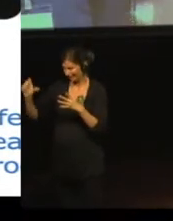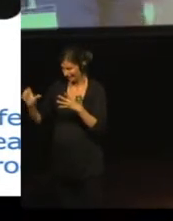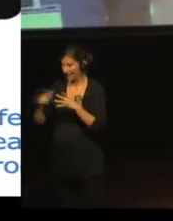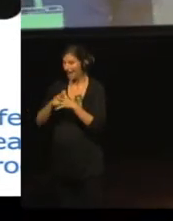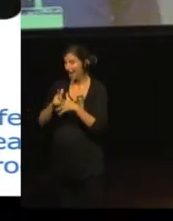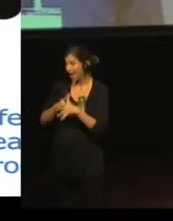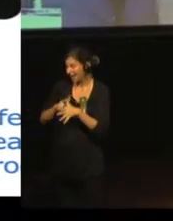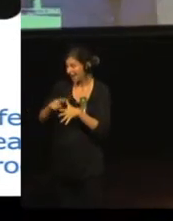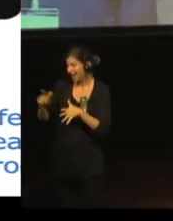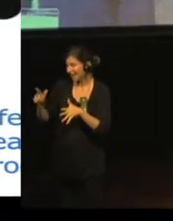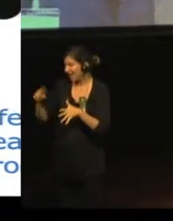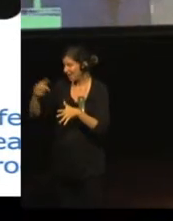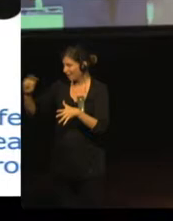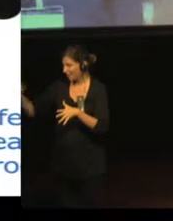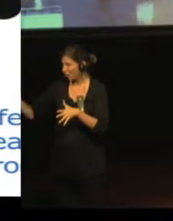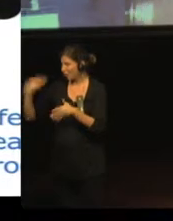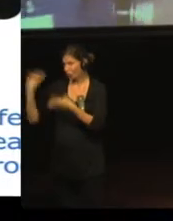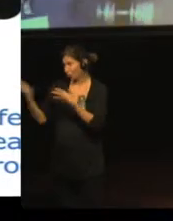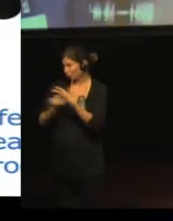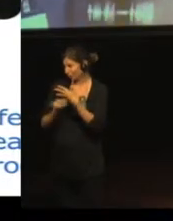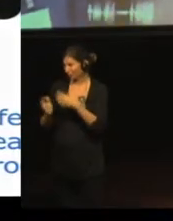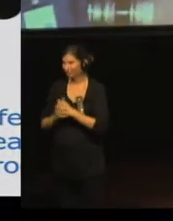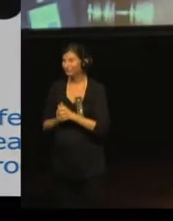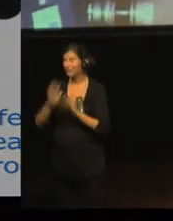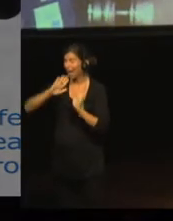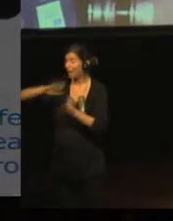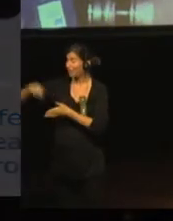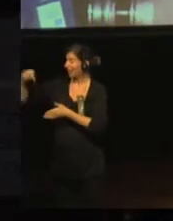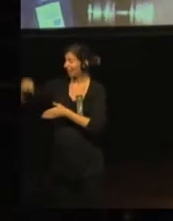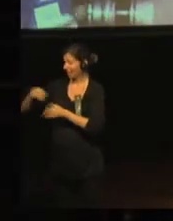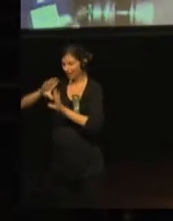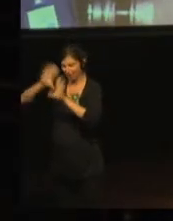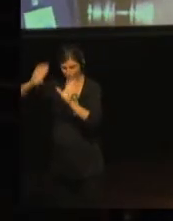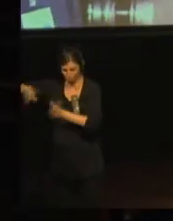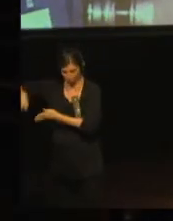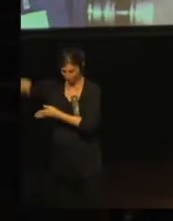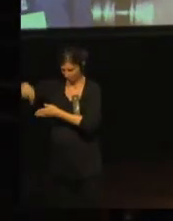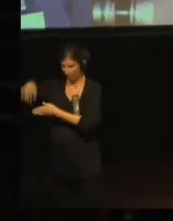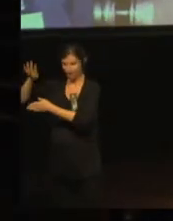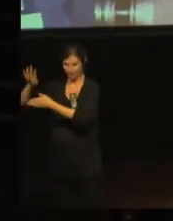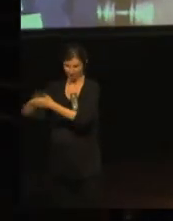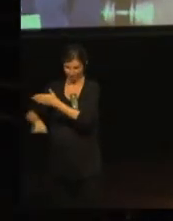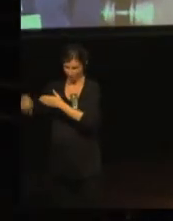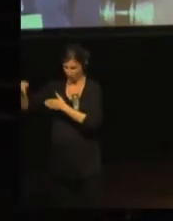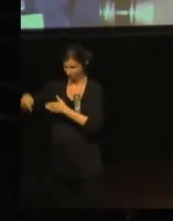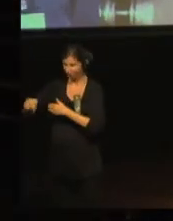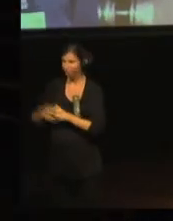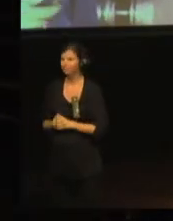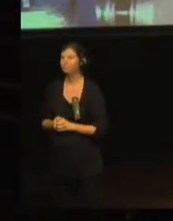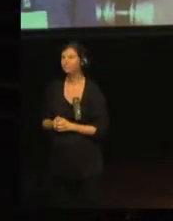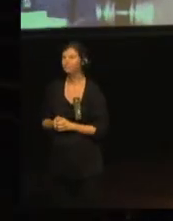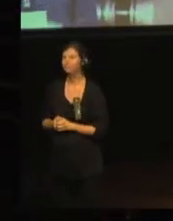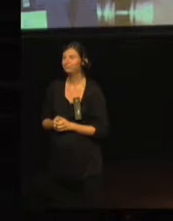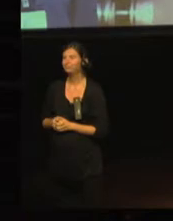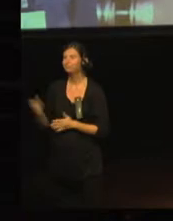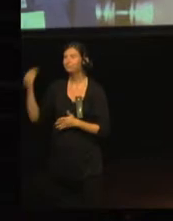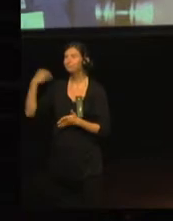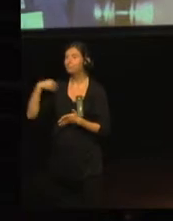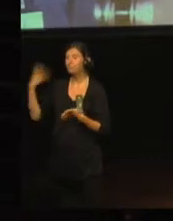And now finally we are here in Barcelona with you. Between Aalborg and Lille and later between ‘s-Hertogenbosch and Barcelona,